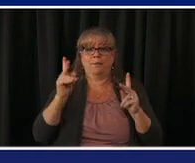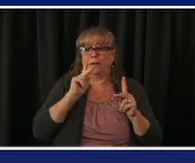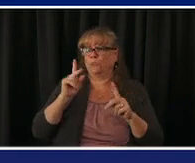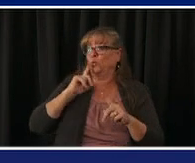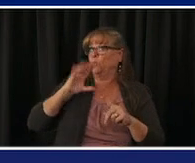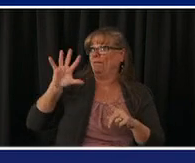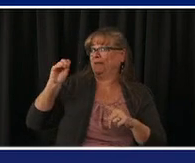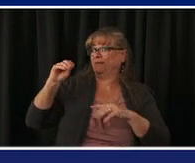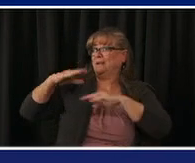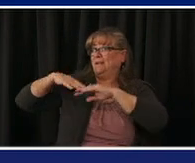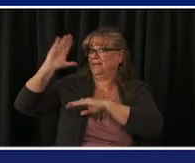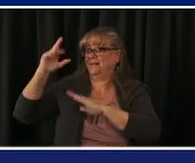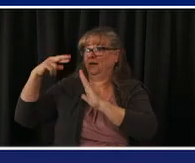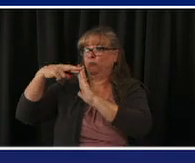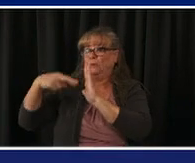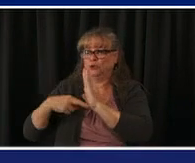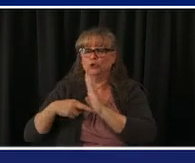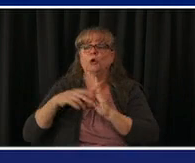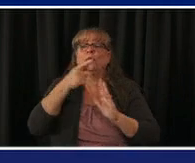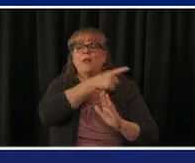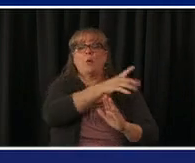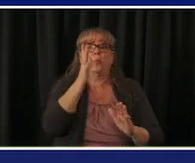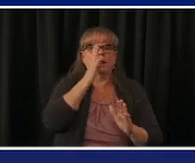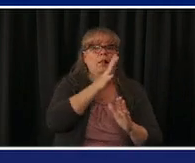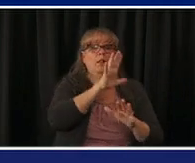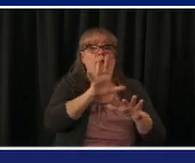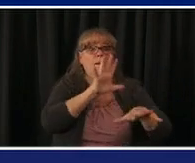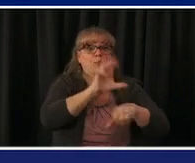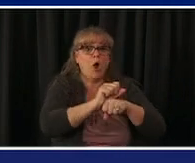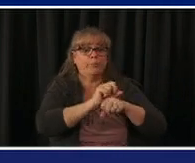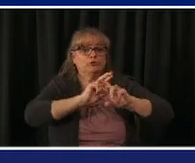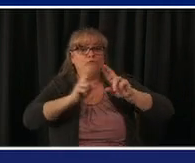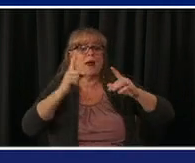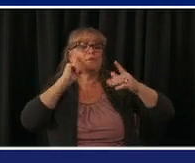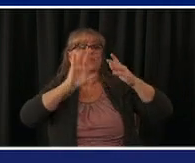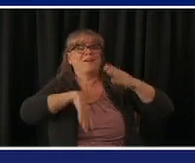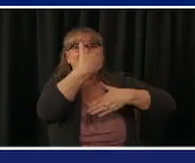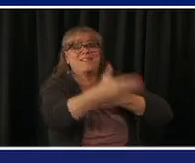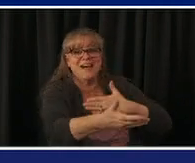up more slots and as soon as we know we're getting out more vaccine they open up the additional slots